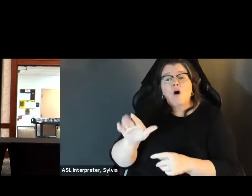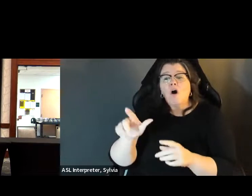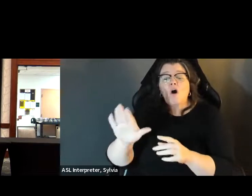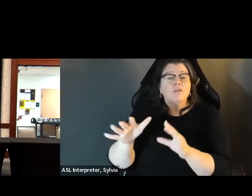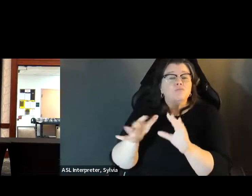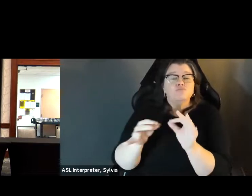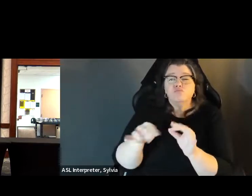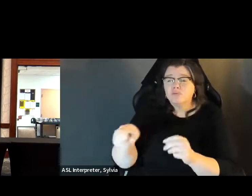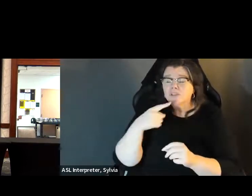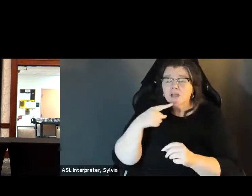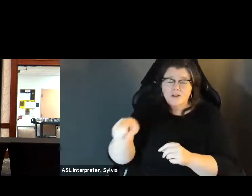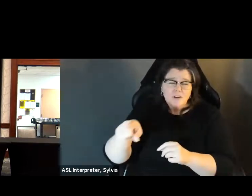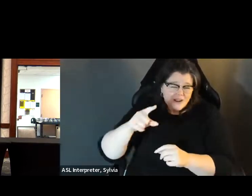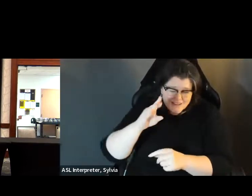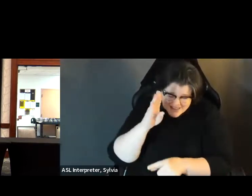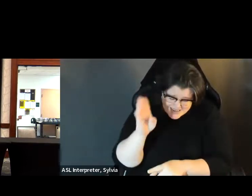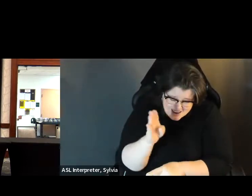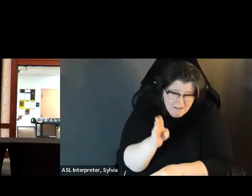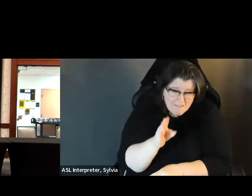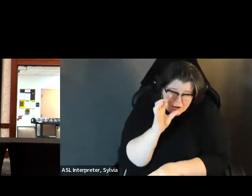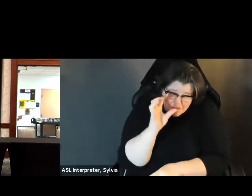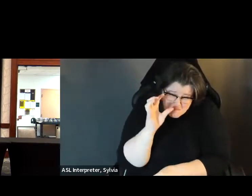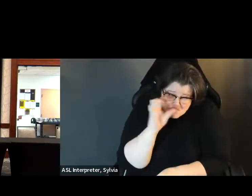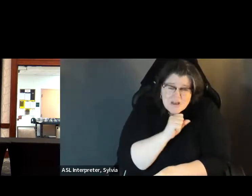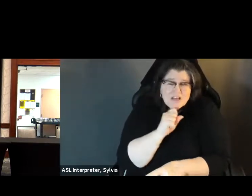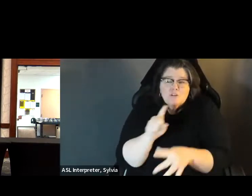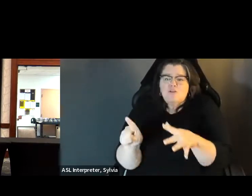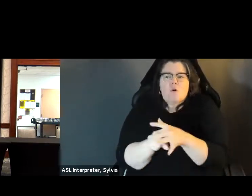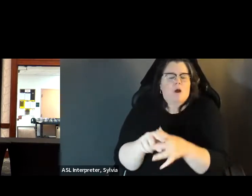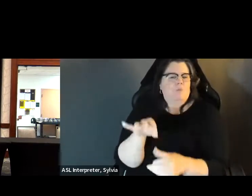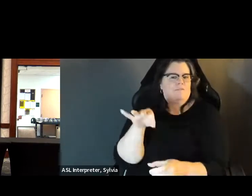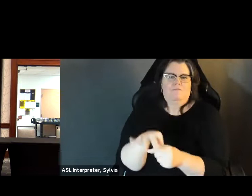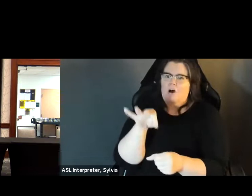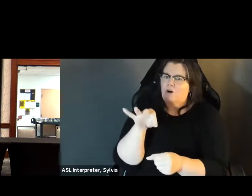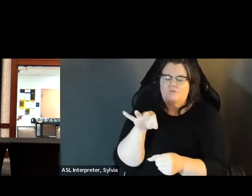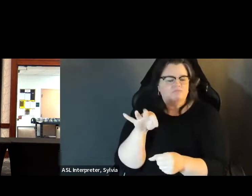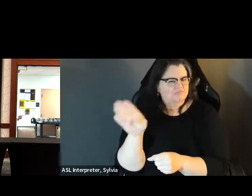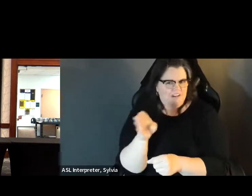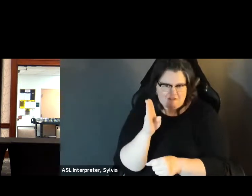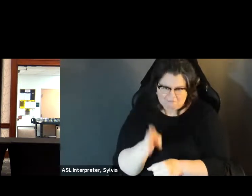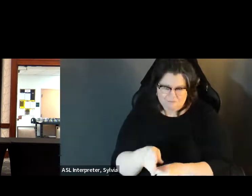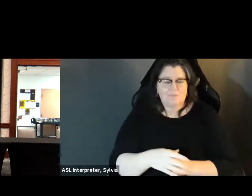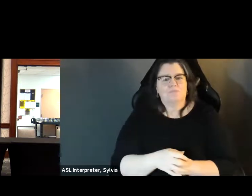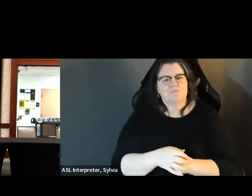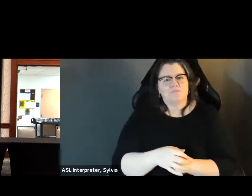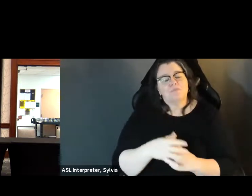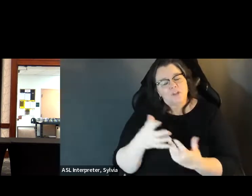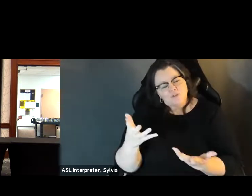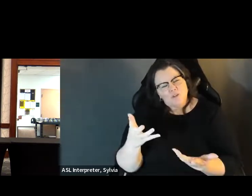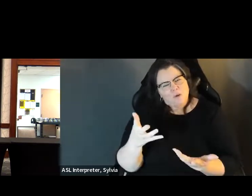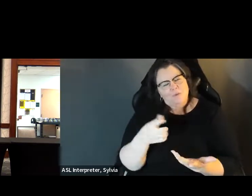held a claim to fame that she -- that has been told and retold in our family that she never once missed voting in an voters and and convince them to vote for him. My Grandma tree passed away at the age of 96, to claim to fame that she has been told and retold in our family that she never wants to miss voting in an election bigger small so you get the picture public service and sickvic